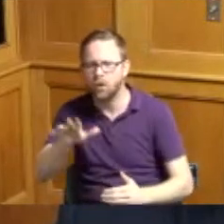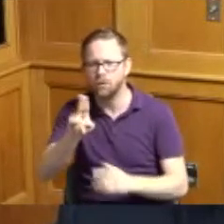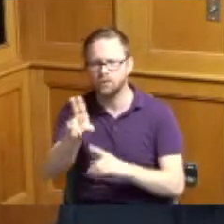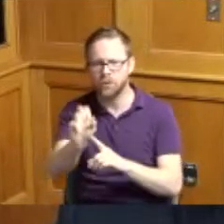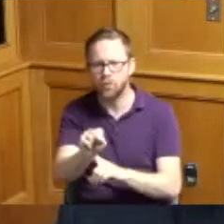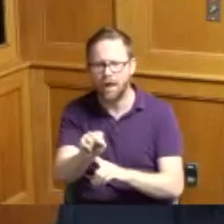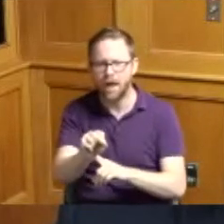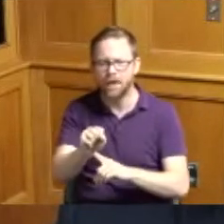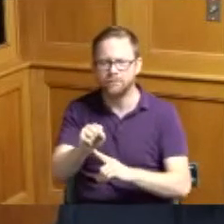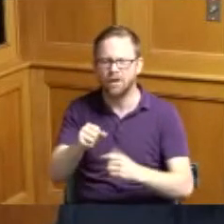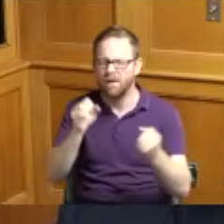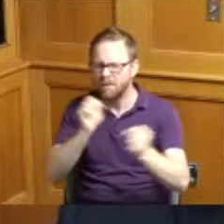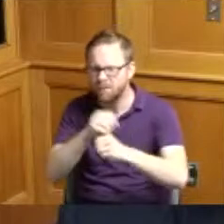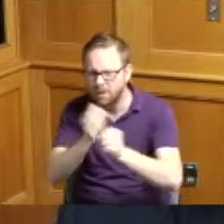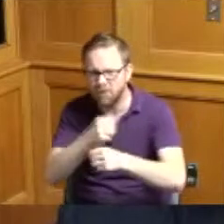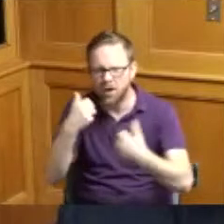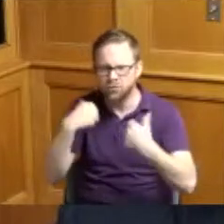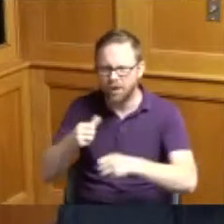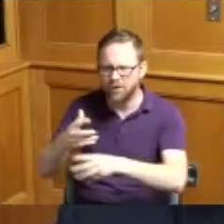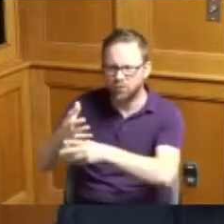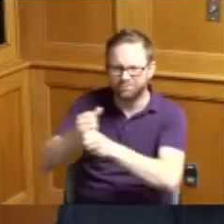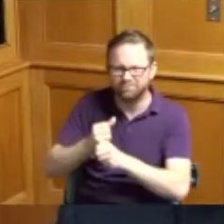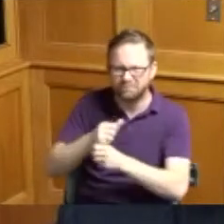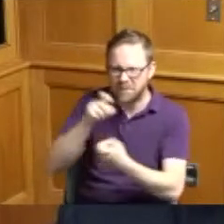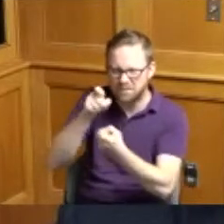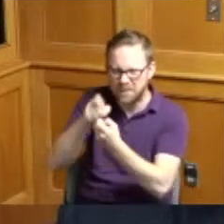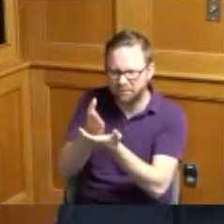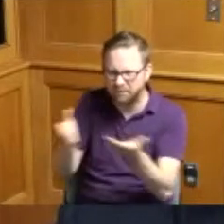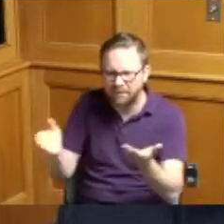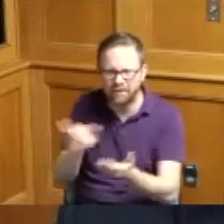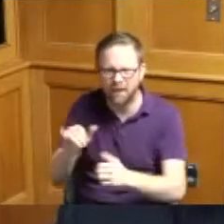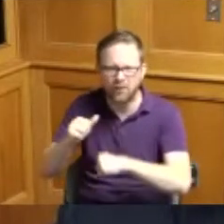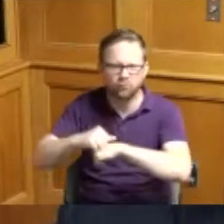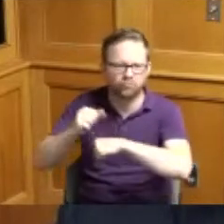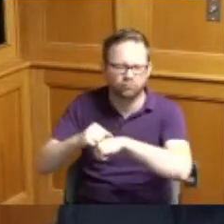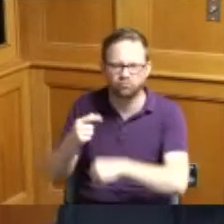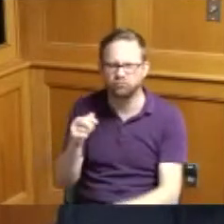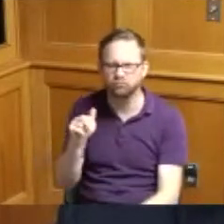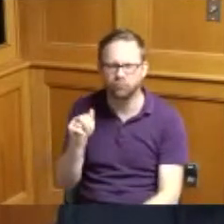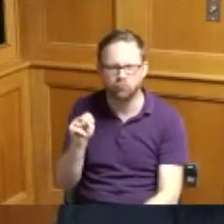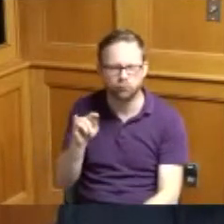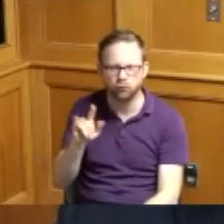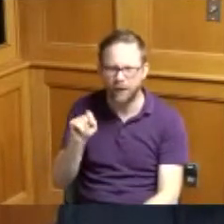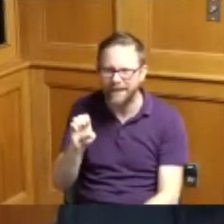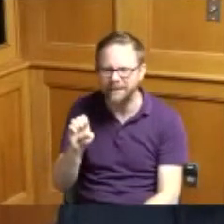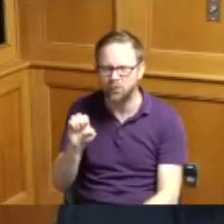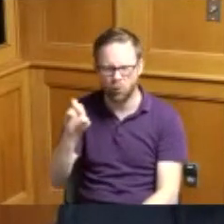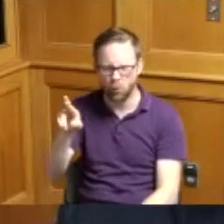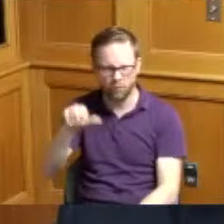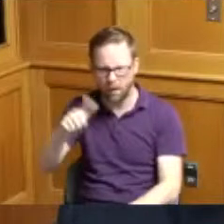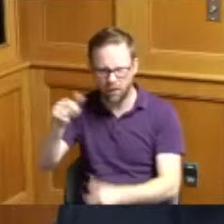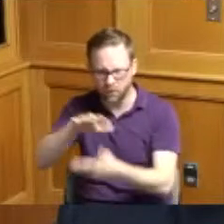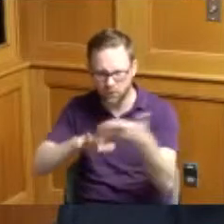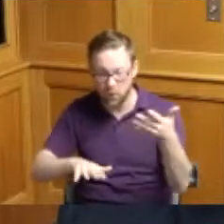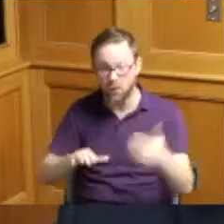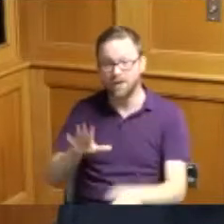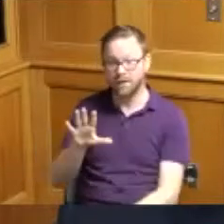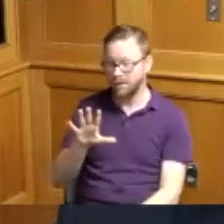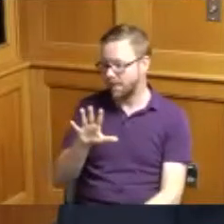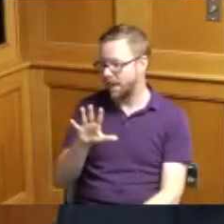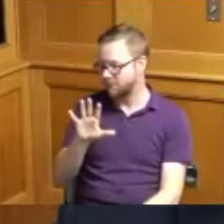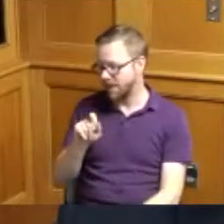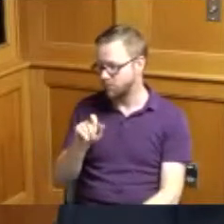specific materials like Granite Etc so the 5.5 million overall relates to the the escalation